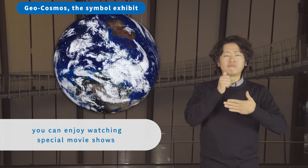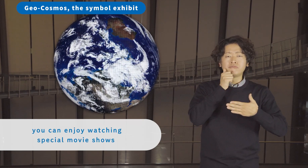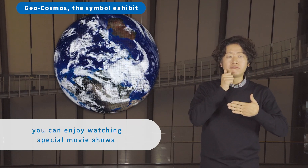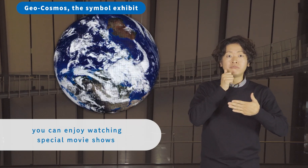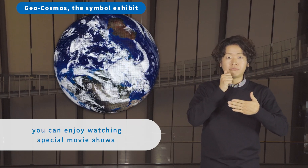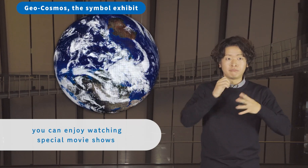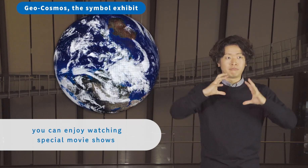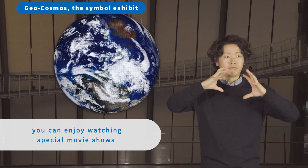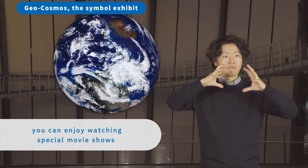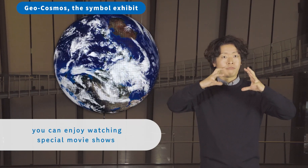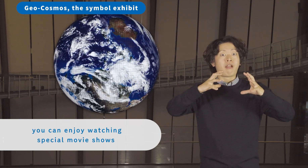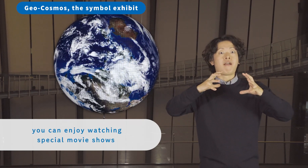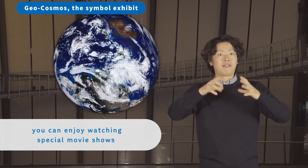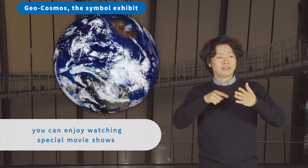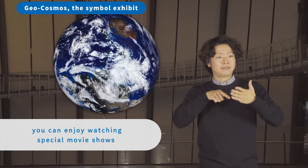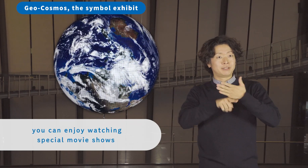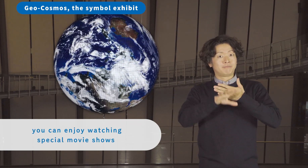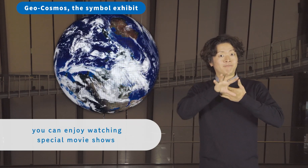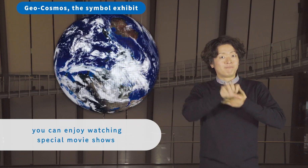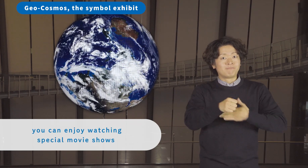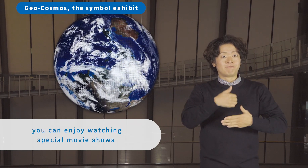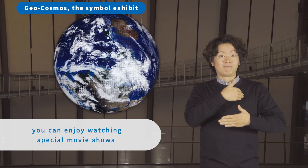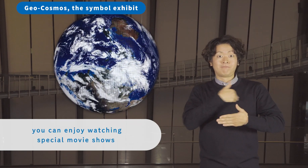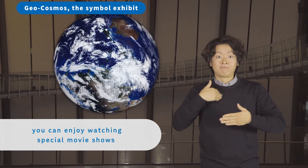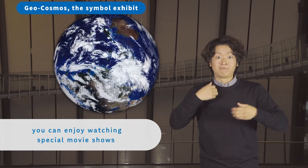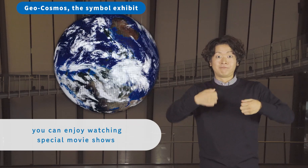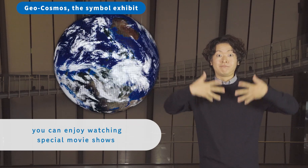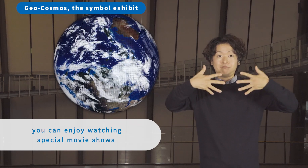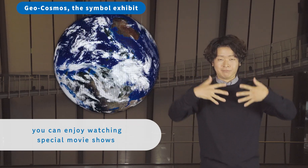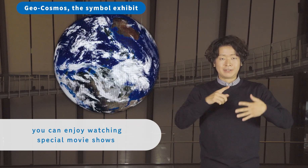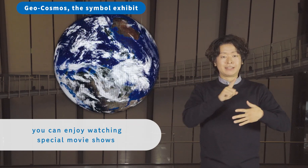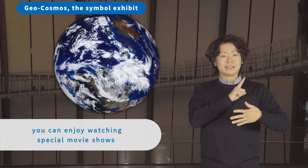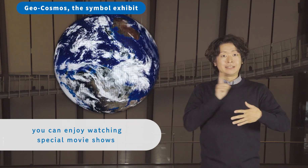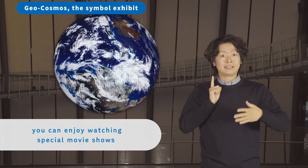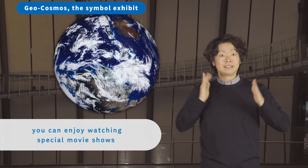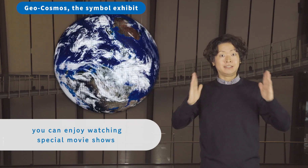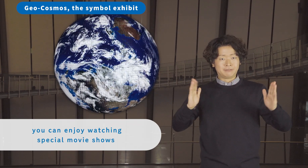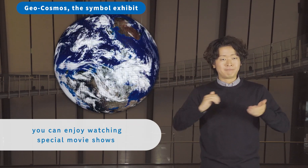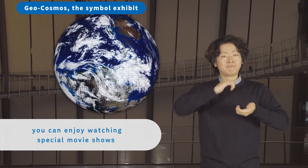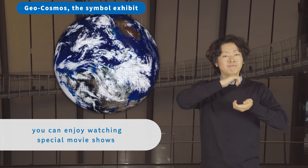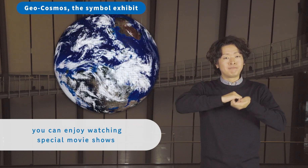you can enjoy watching special movie shows